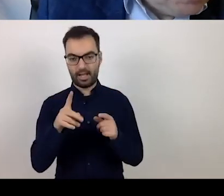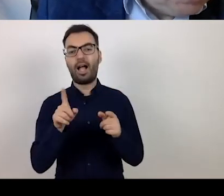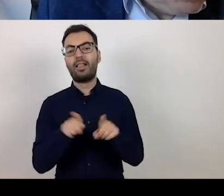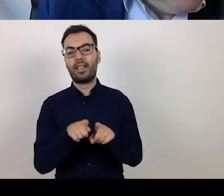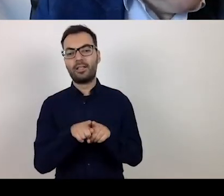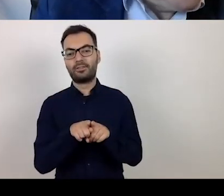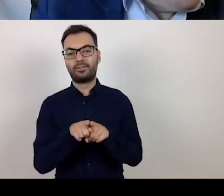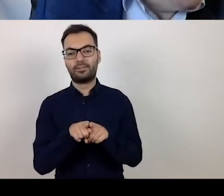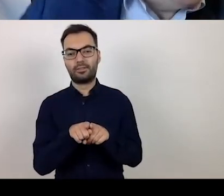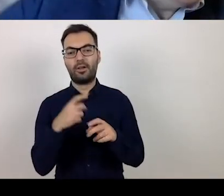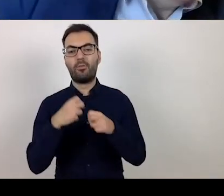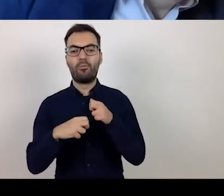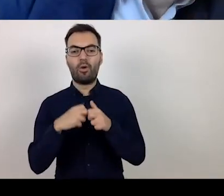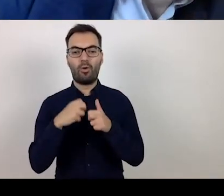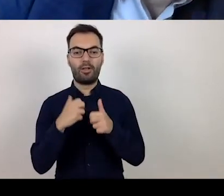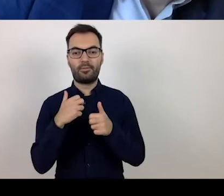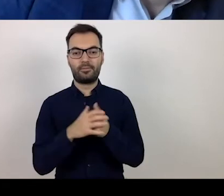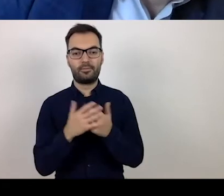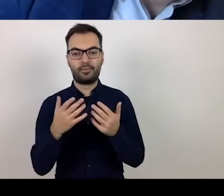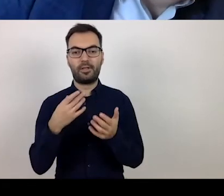but also problems related to payments